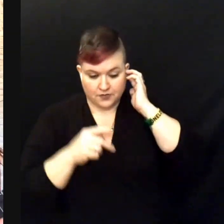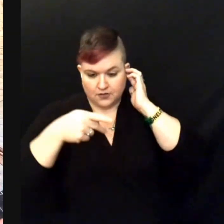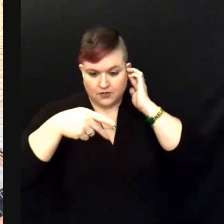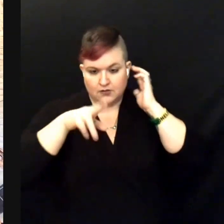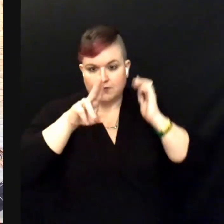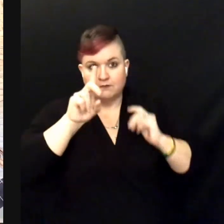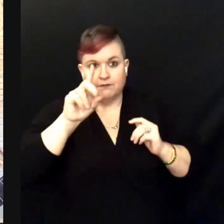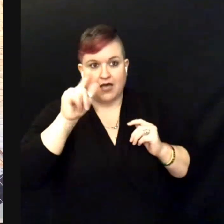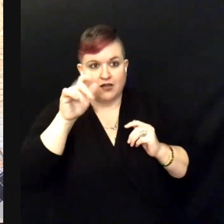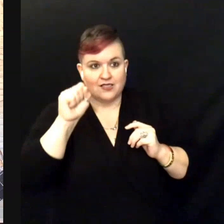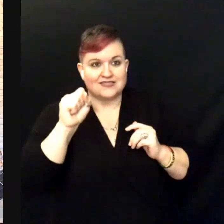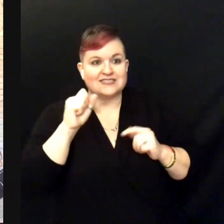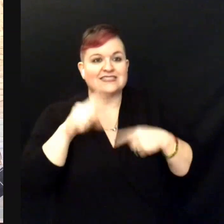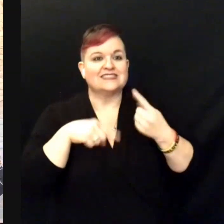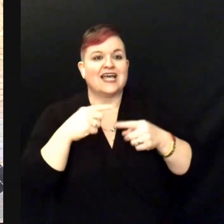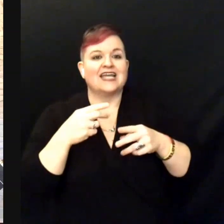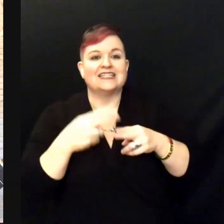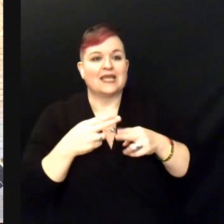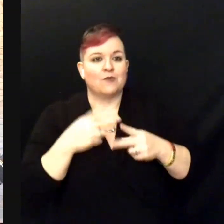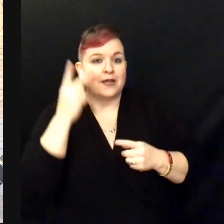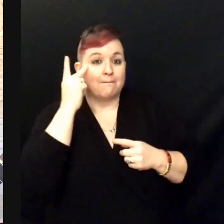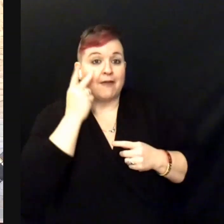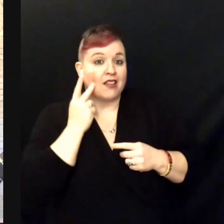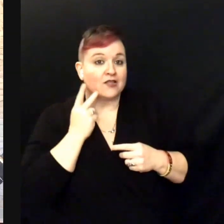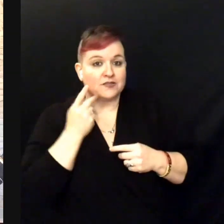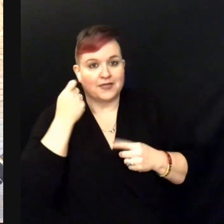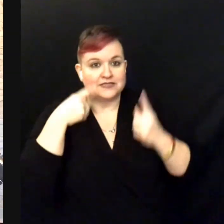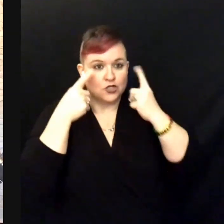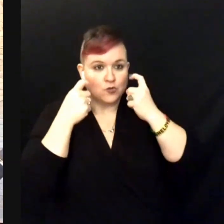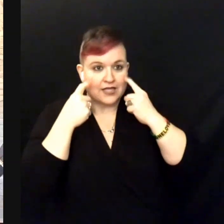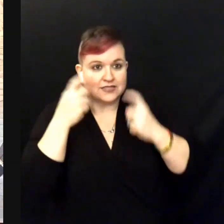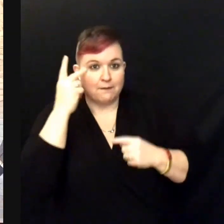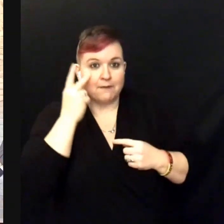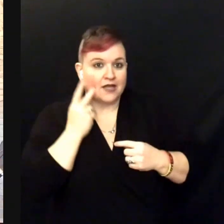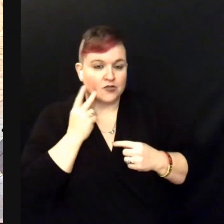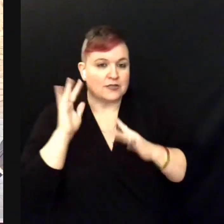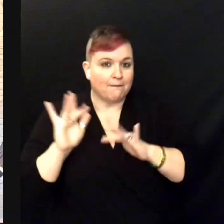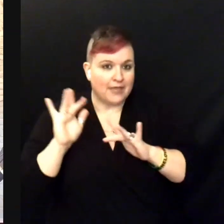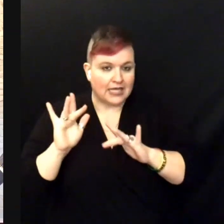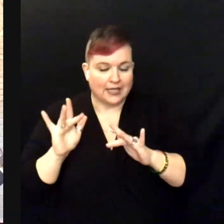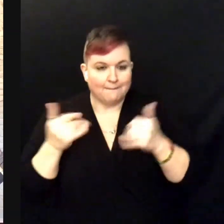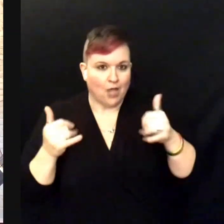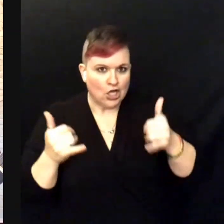I gave him the sign for Puddles cause he cries, puddles pity party and